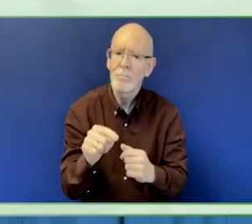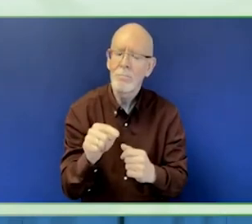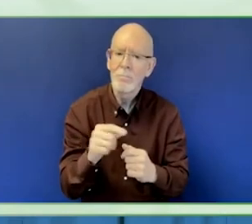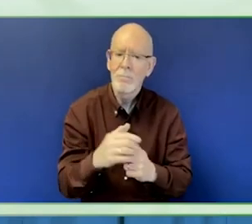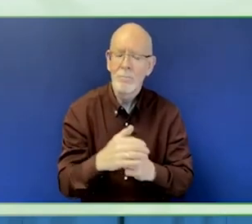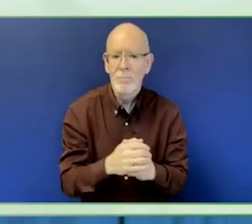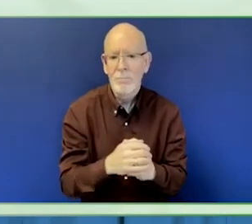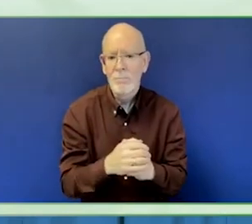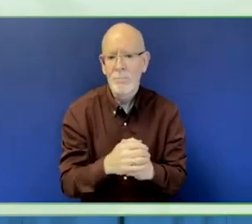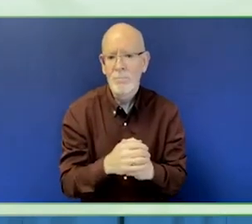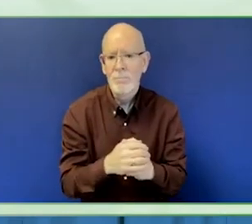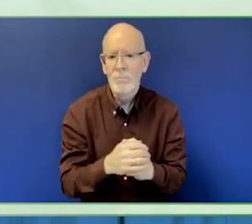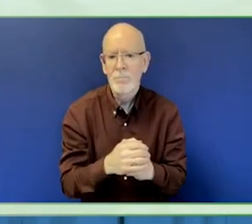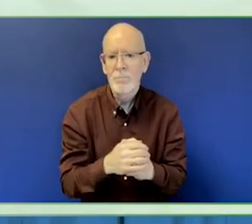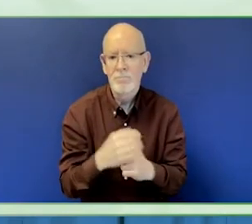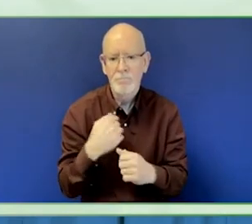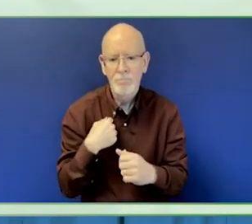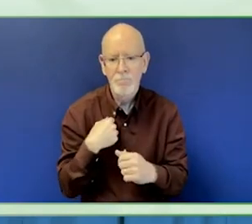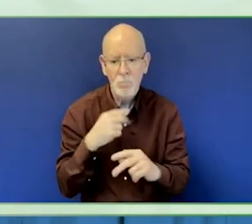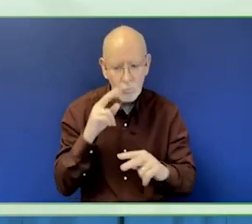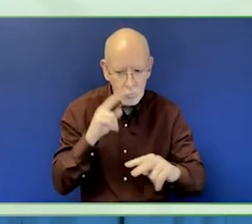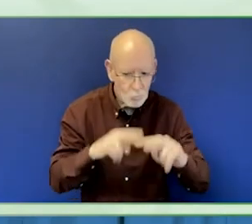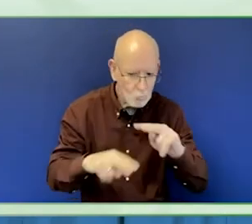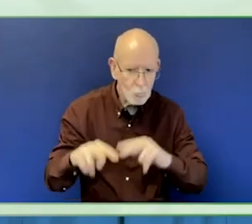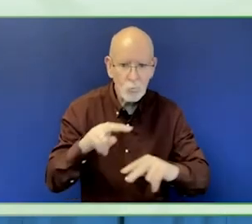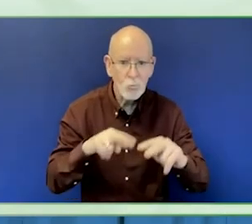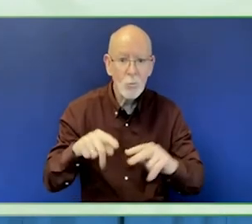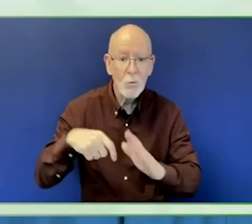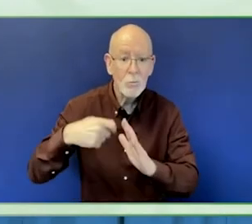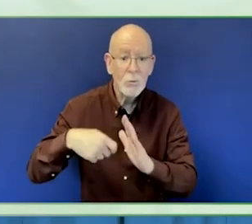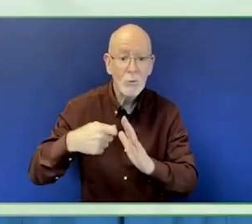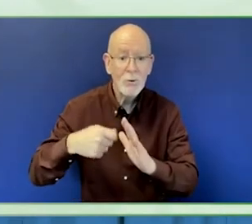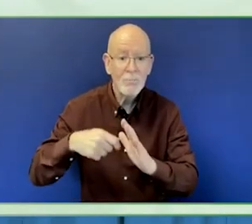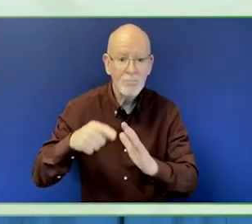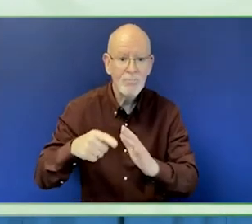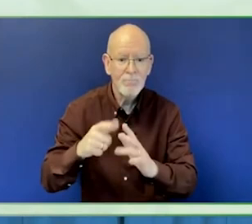To give you an example, if an organisation has a project for